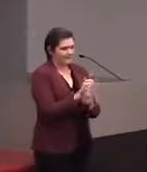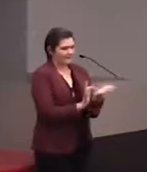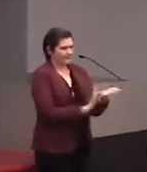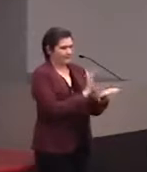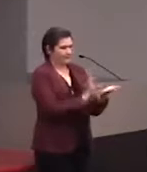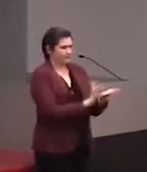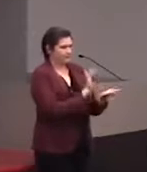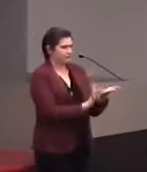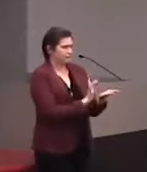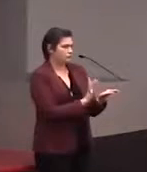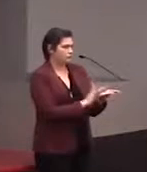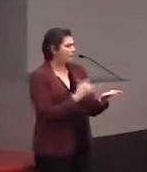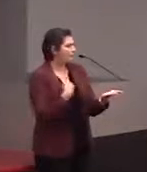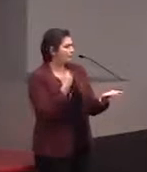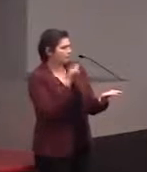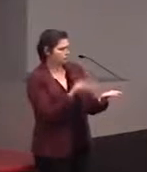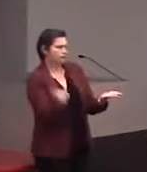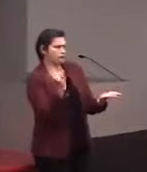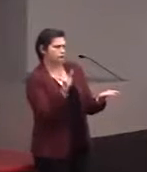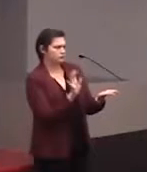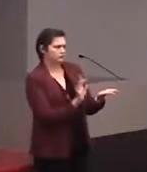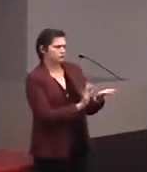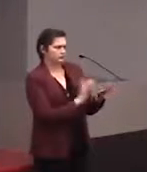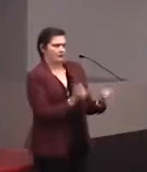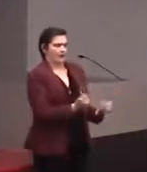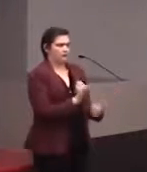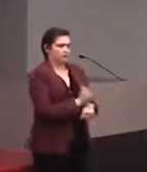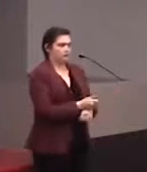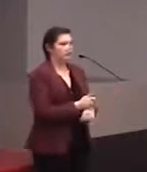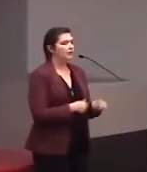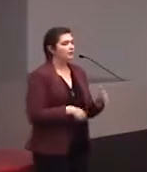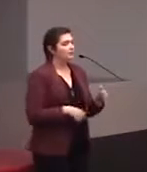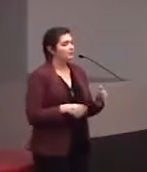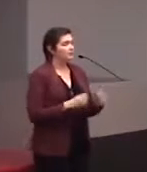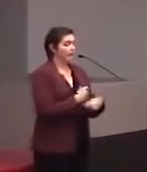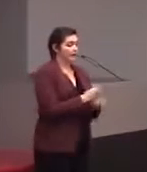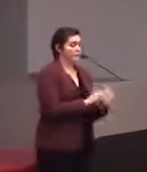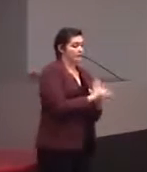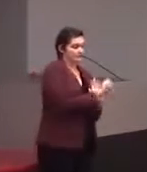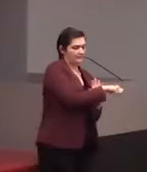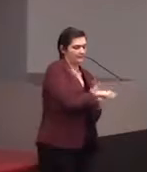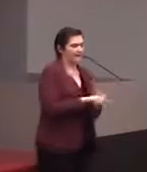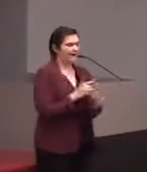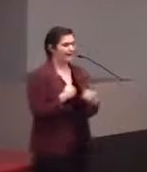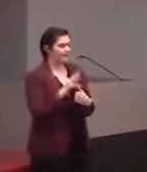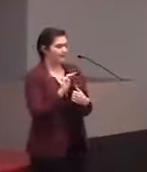We actually have a lot of these now, so in addition to making models, we make lots of maps.